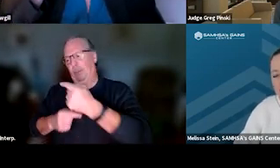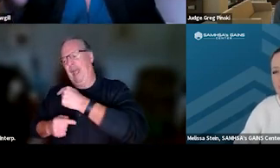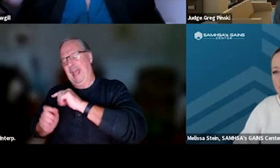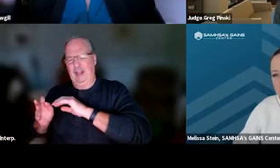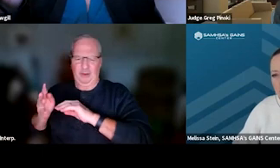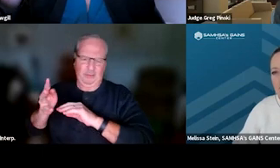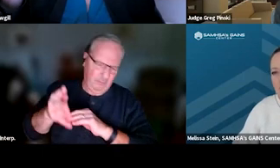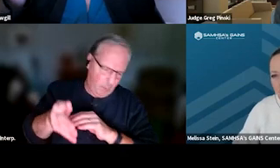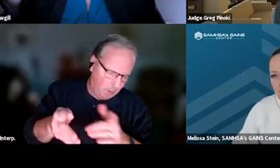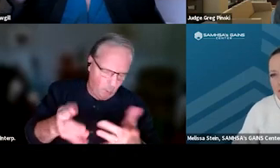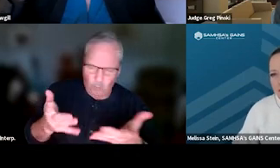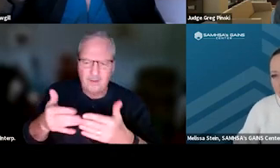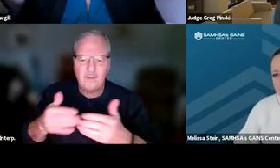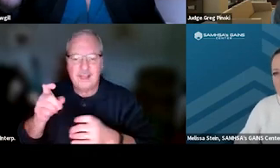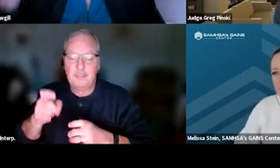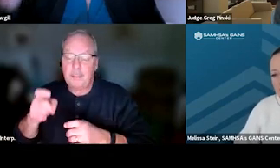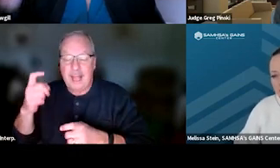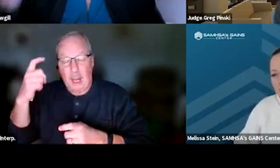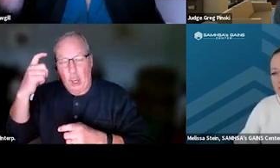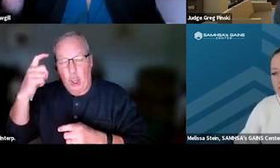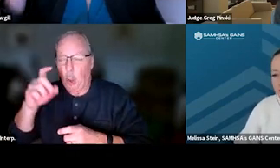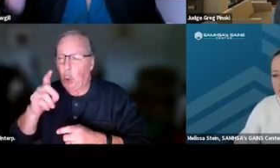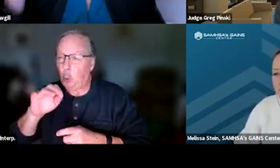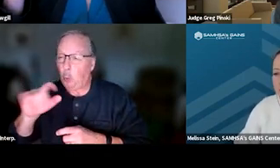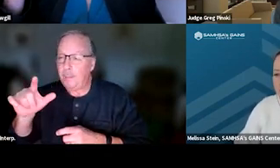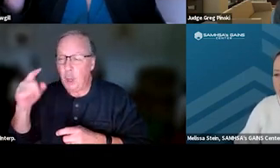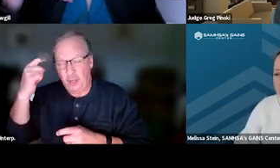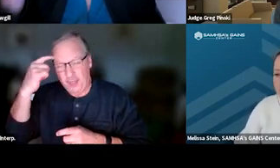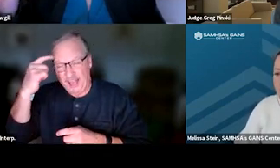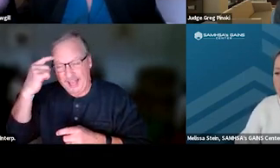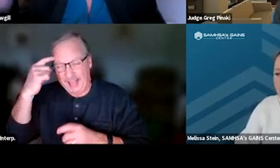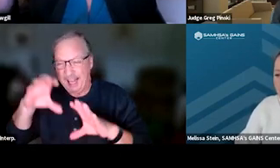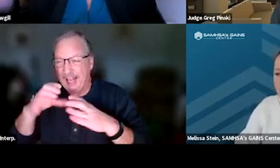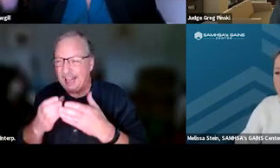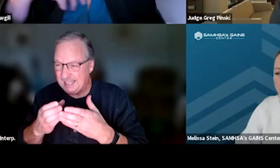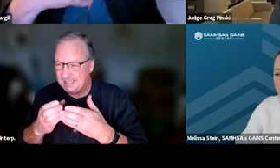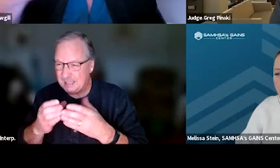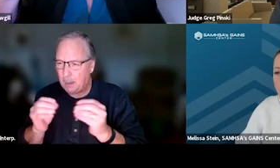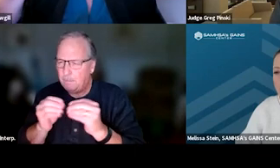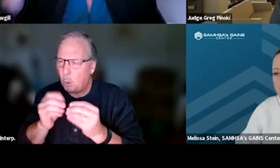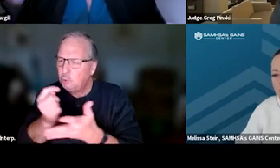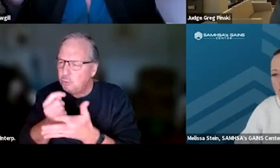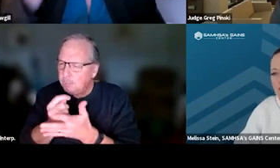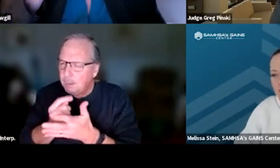So maybe they need criminal thinking classes, maybe they need more treatment, maybe they need trauma group,